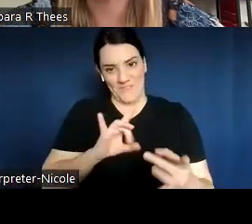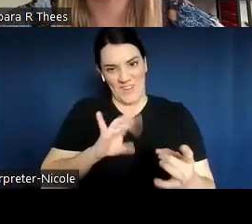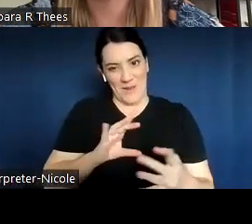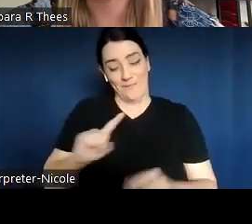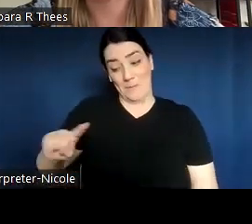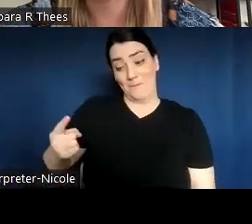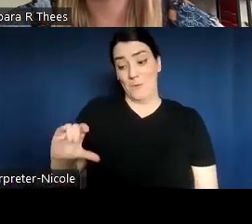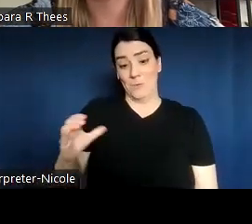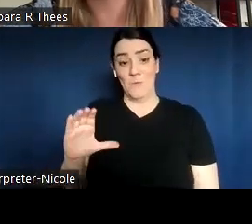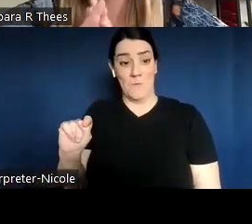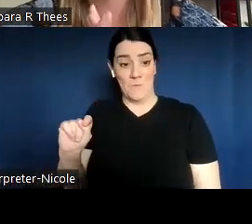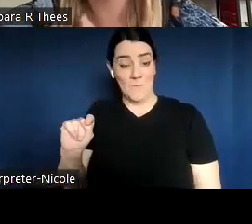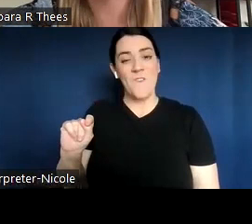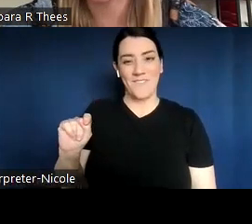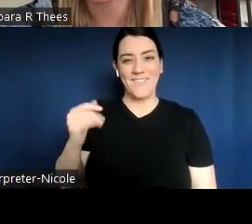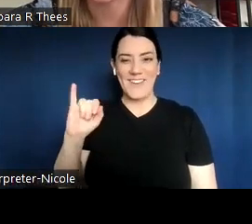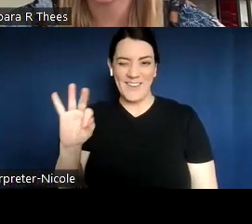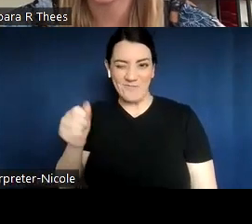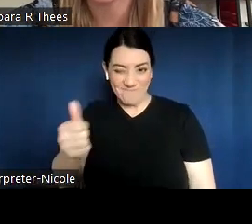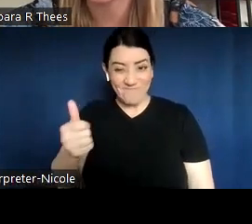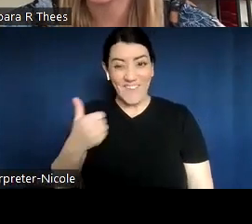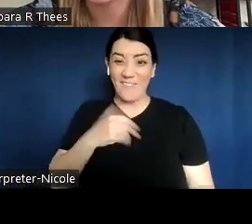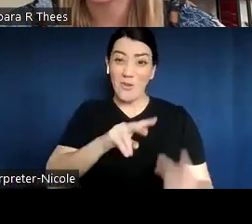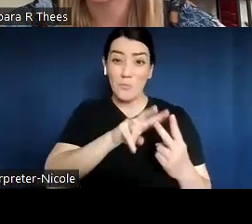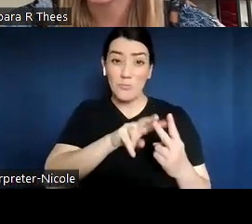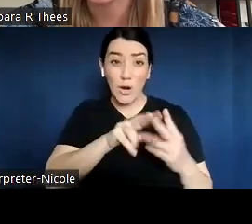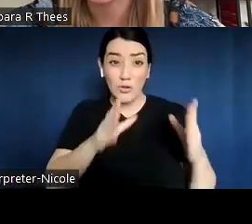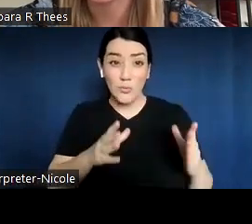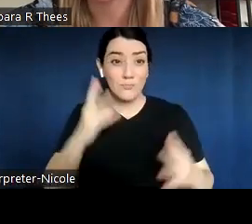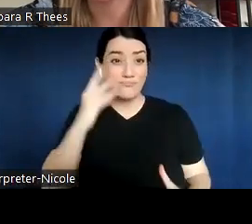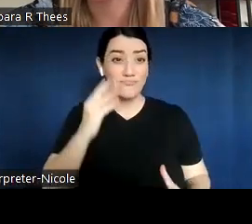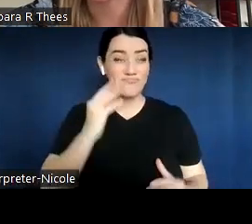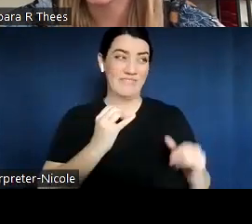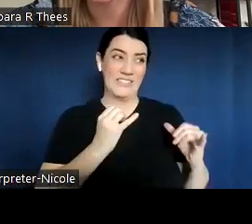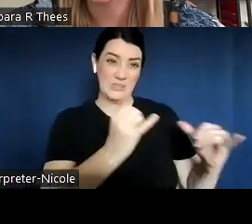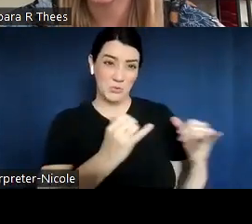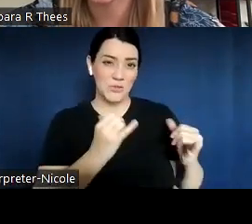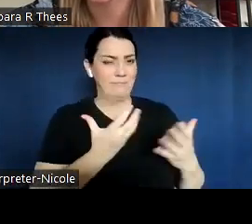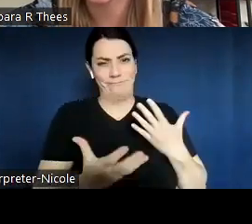very similar things, even within a different context of you can just be so helpful to commiserate